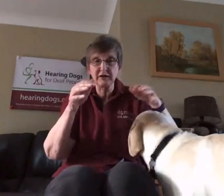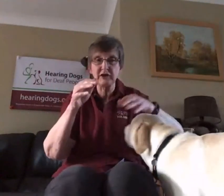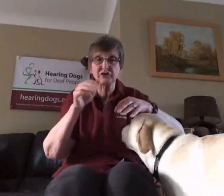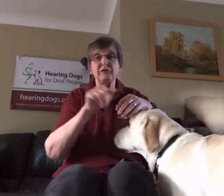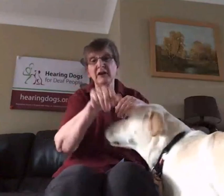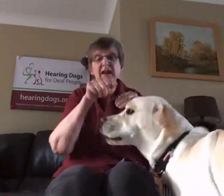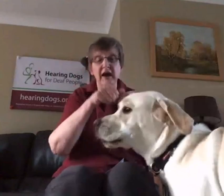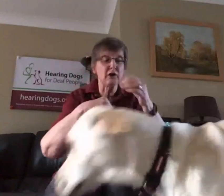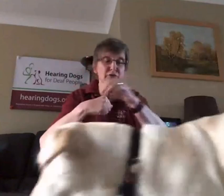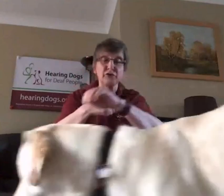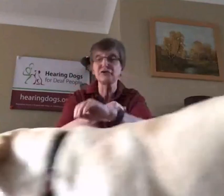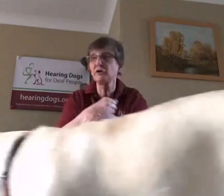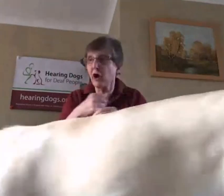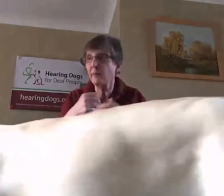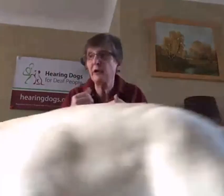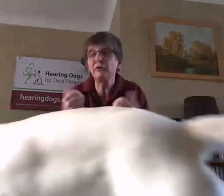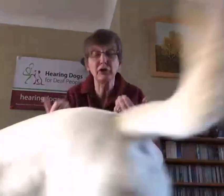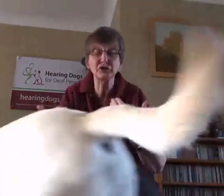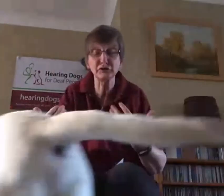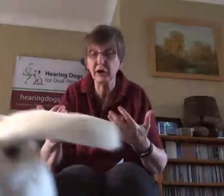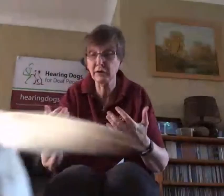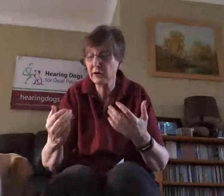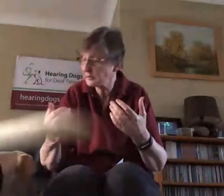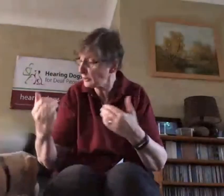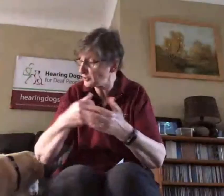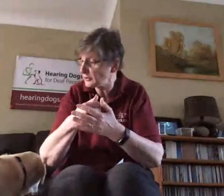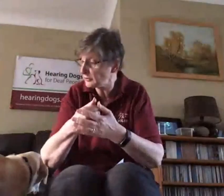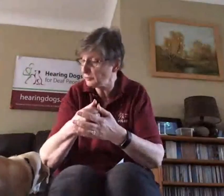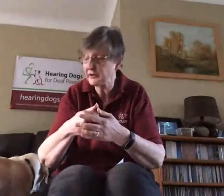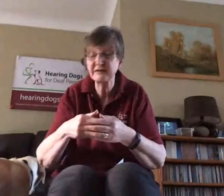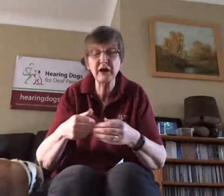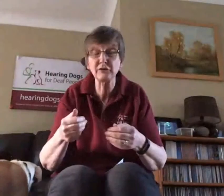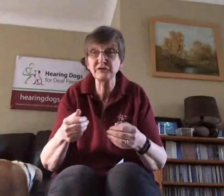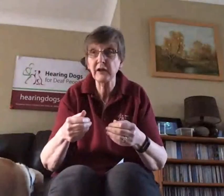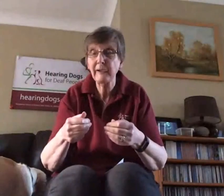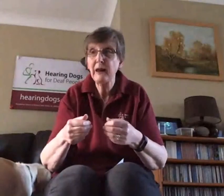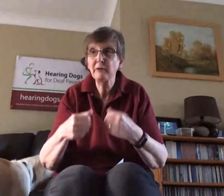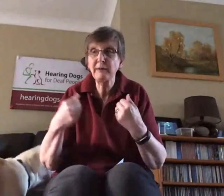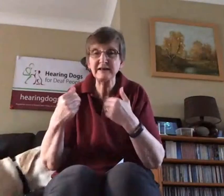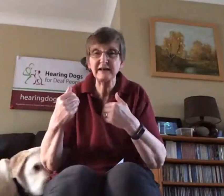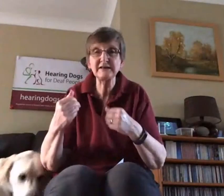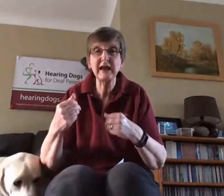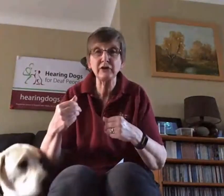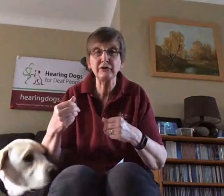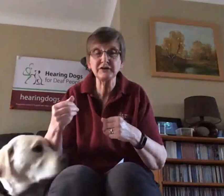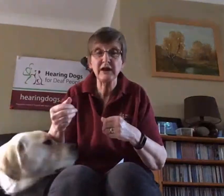you, if he can get a nose onto your arm, he'll nudge your nose nudge you with his nose but basically to get your attention.